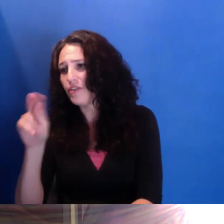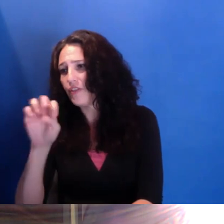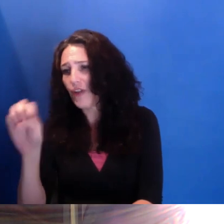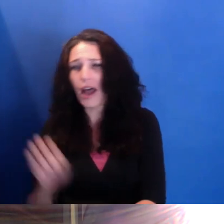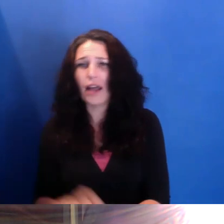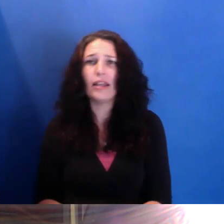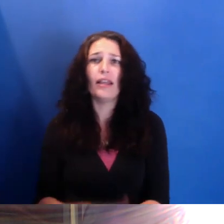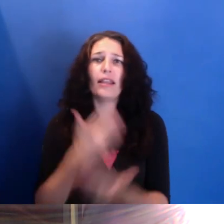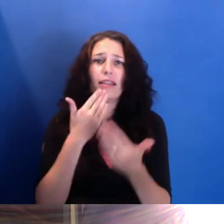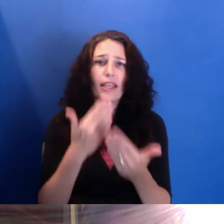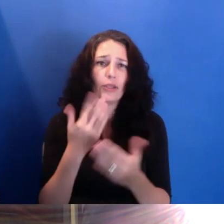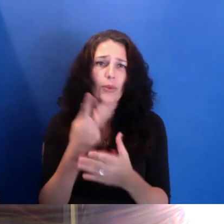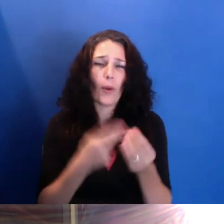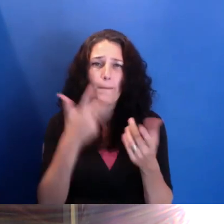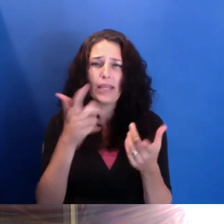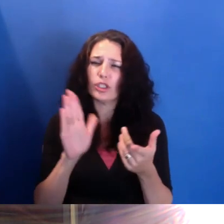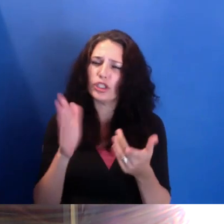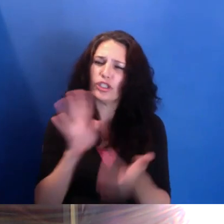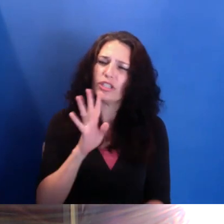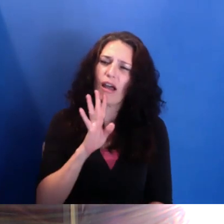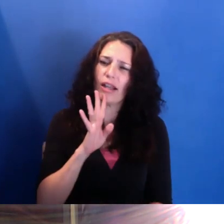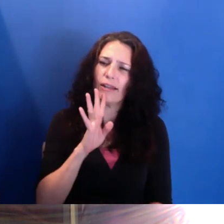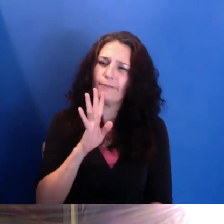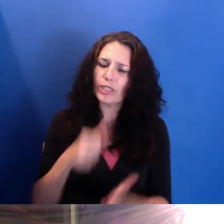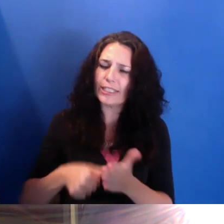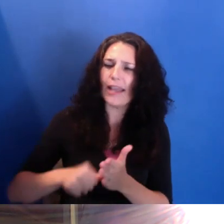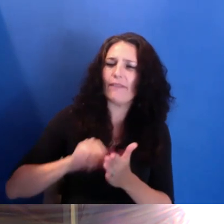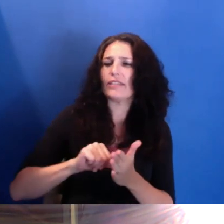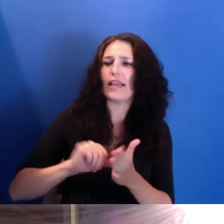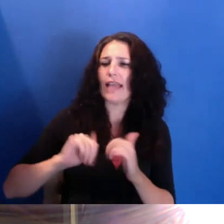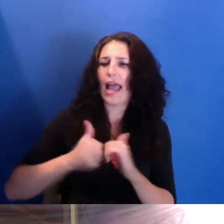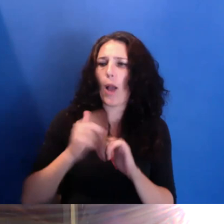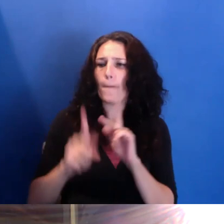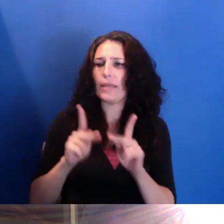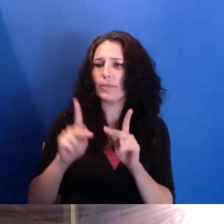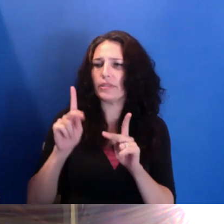the importance of lifting up the voices of folks like yours in this moment.